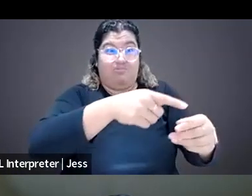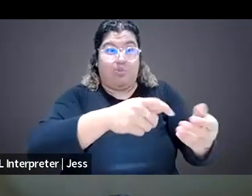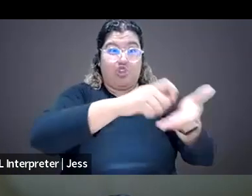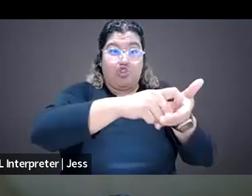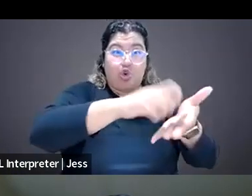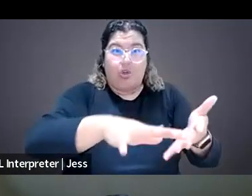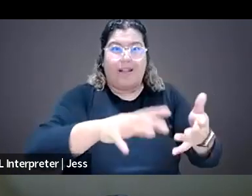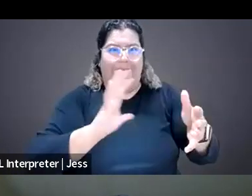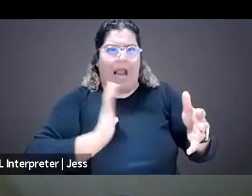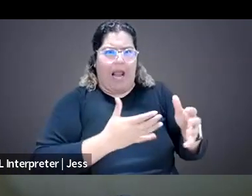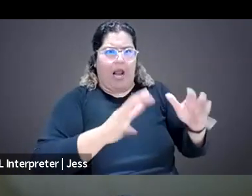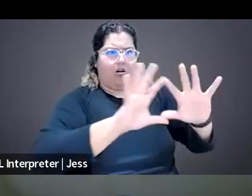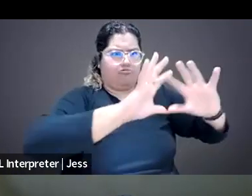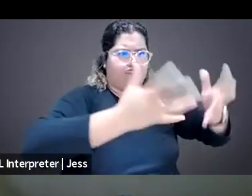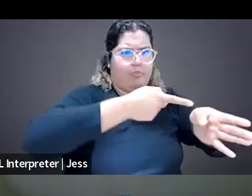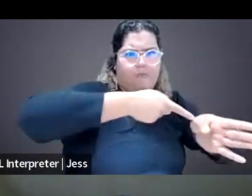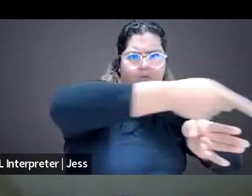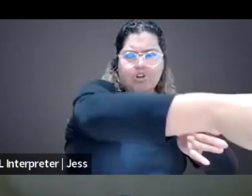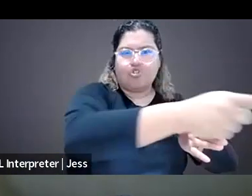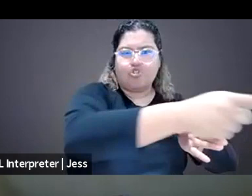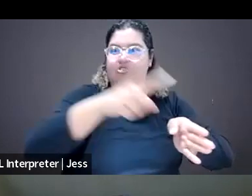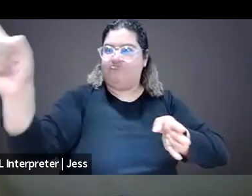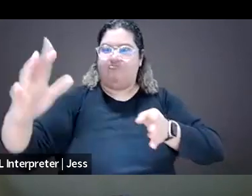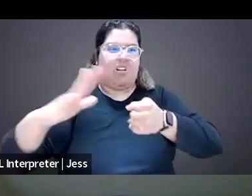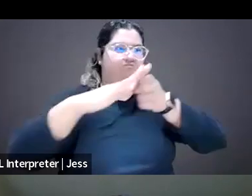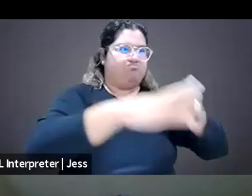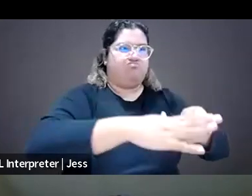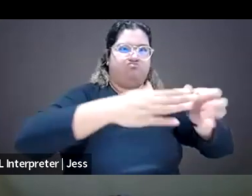This is a topic that I think is close to many of our hearts